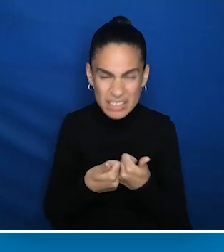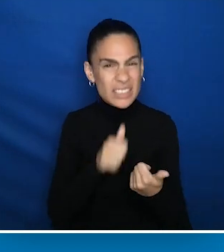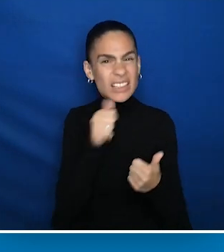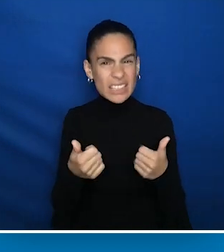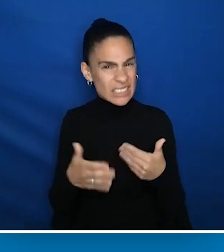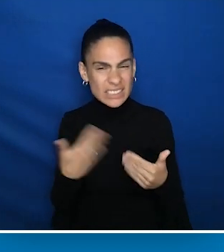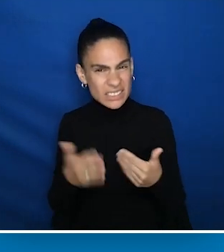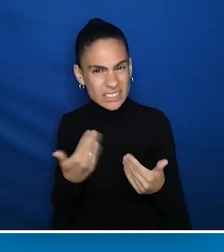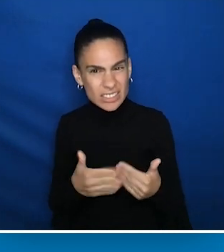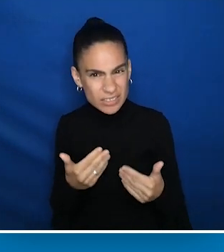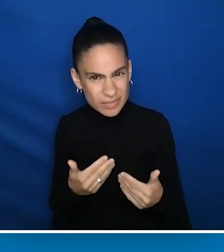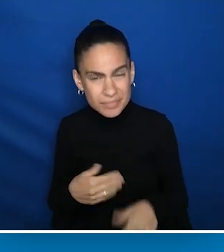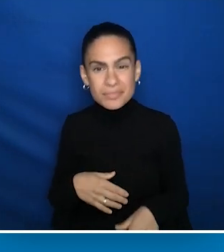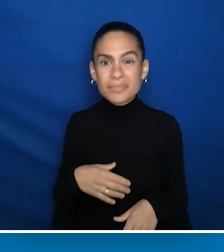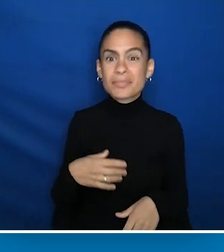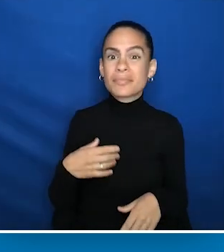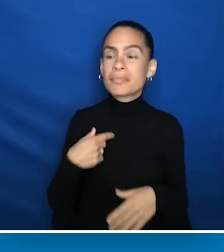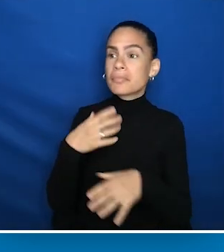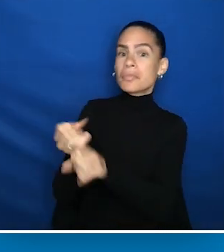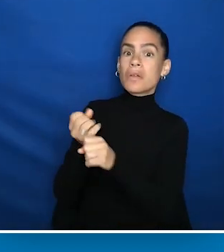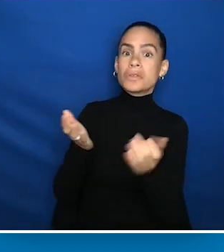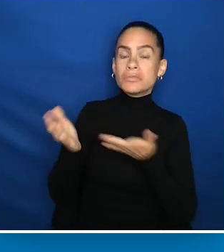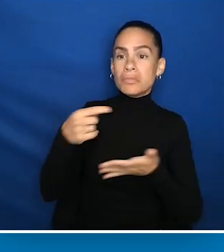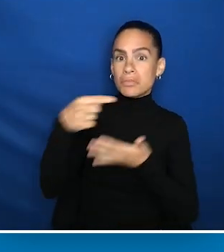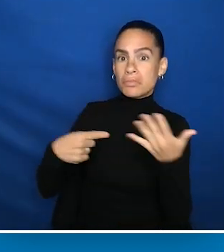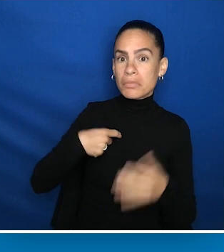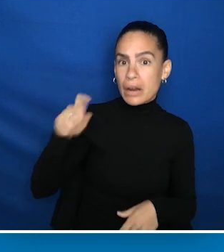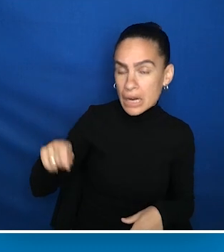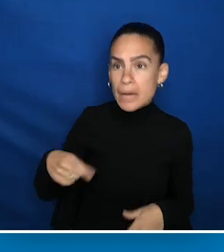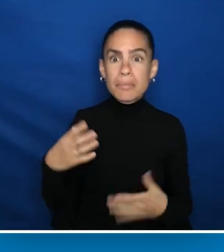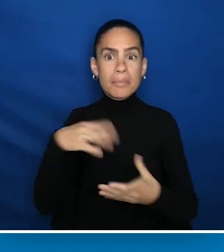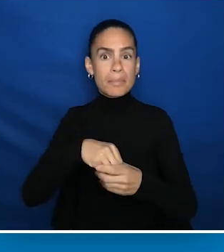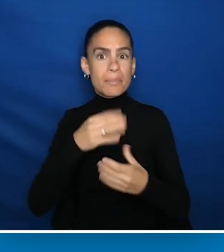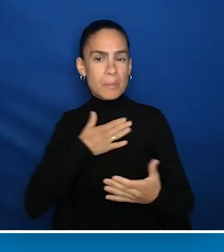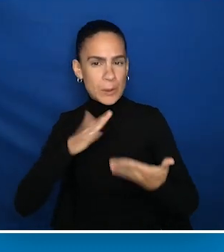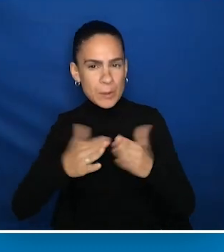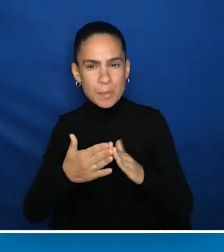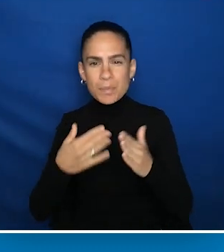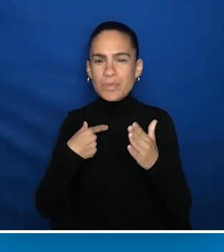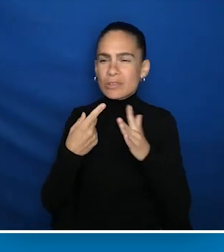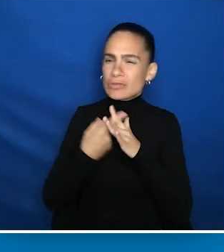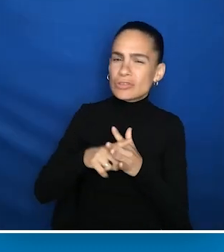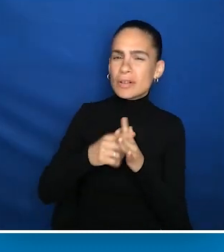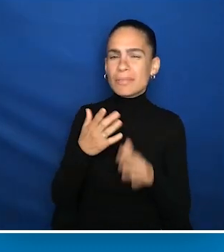It's not easy. And after getting the services I needed in my community, I began my journey into self-advocacy.